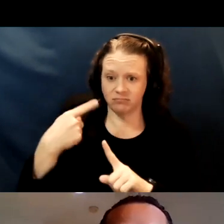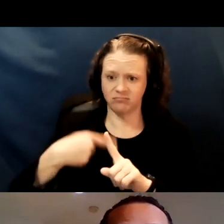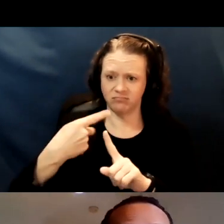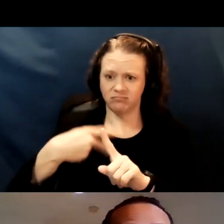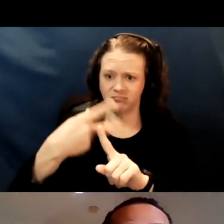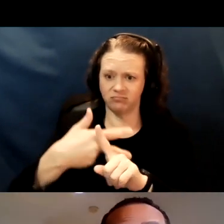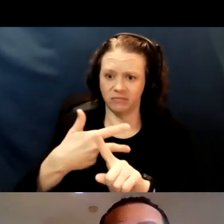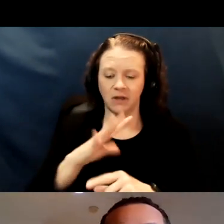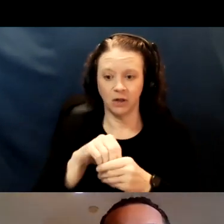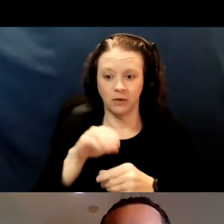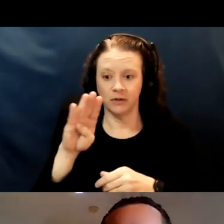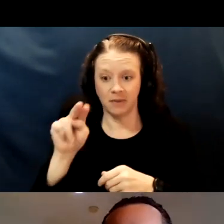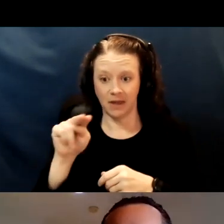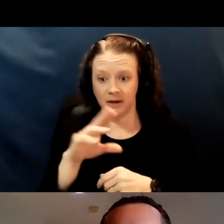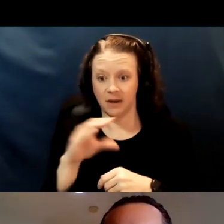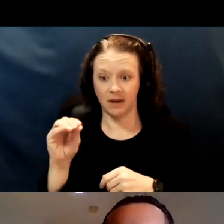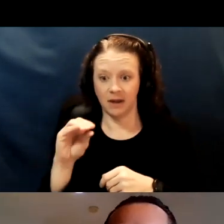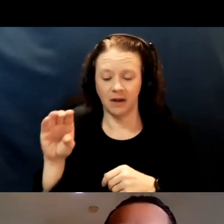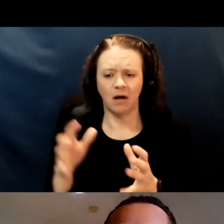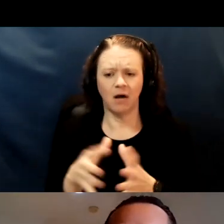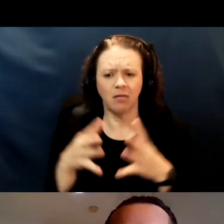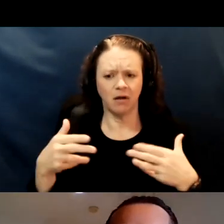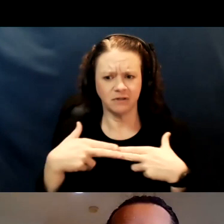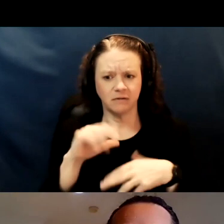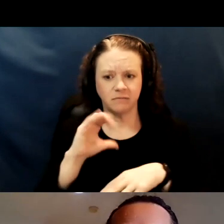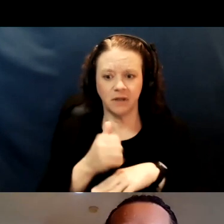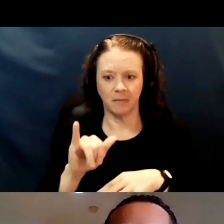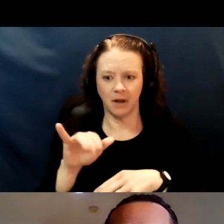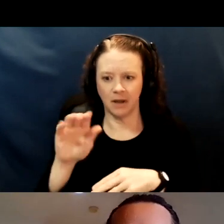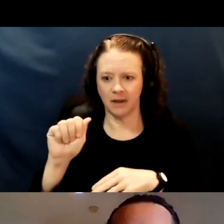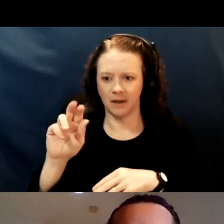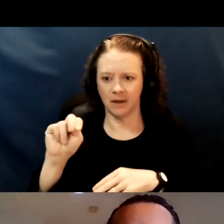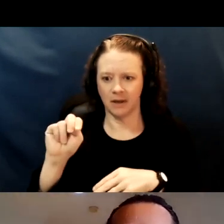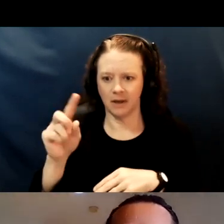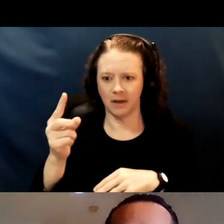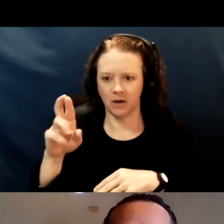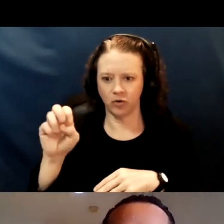And a lot of the slides were put together by Andrea Dodge, who is our